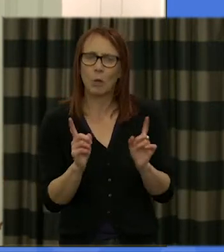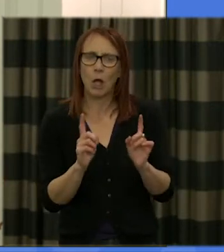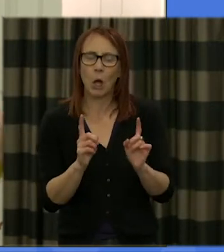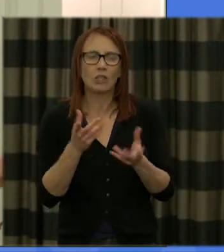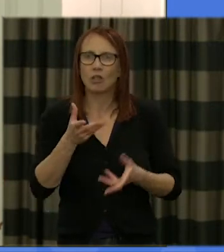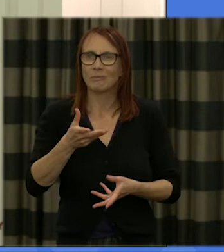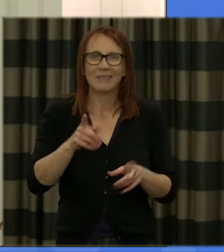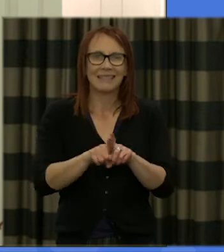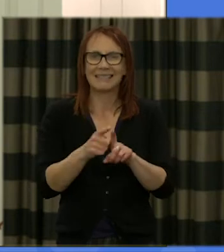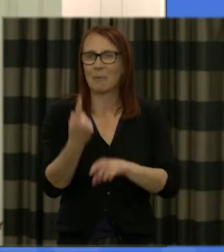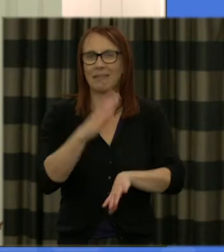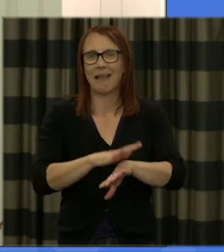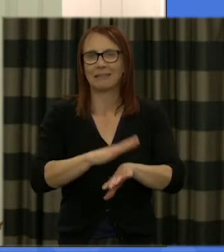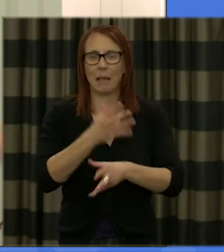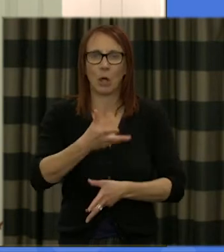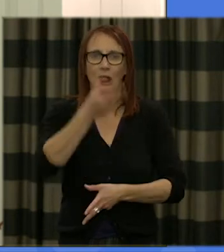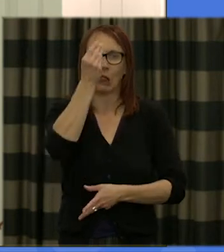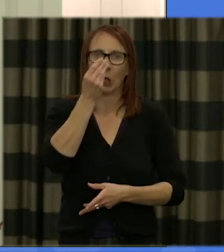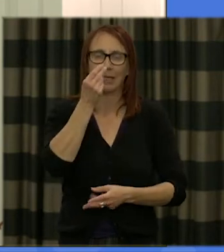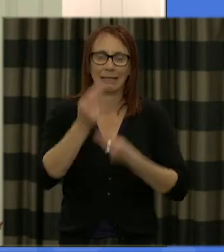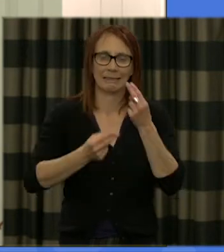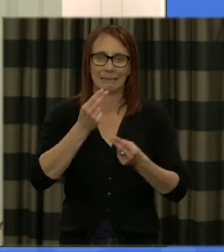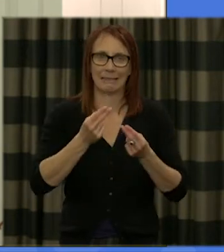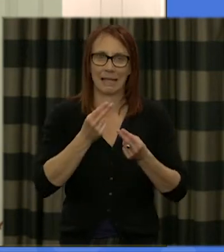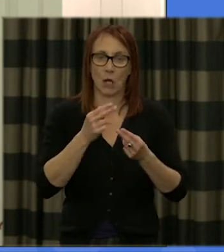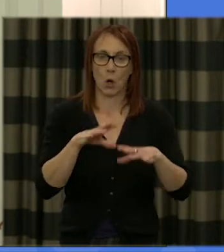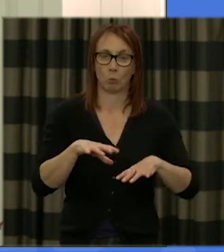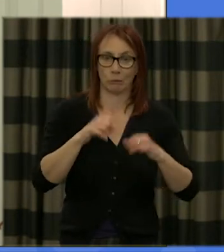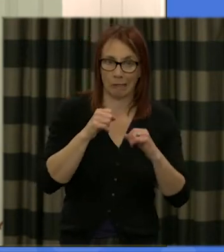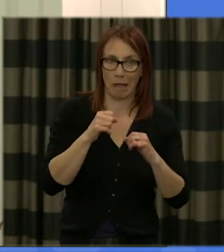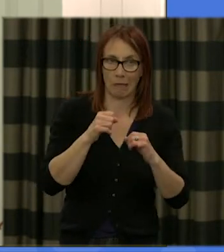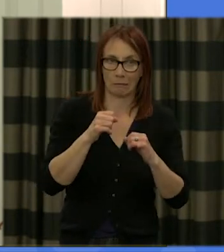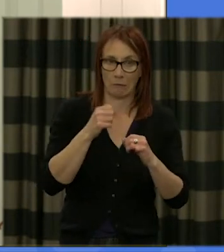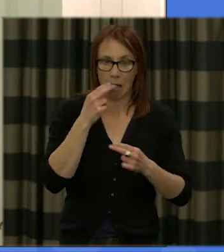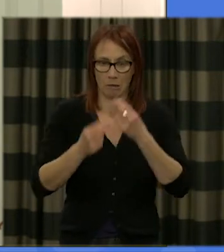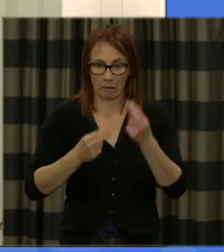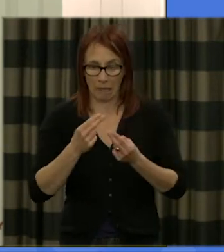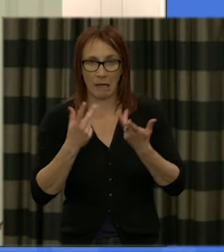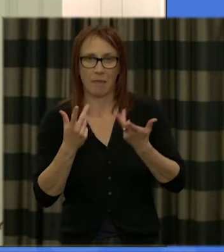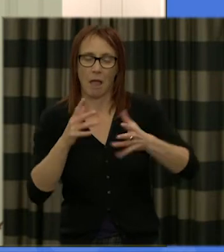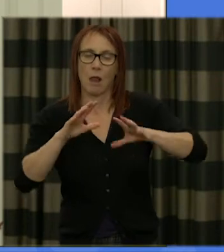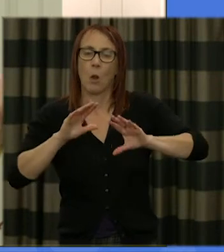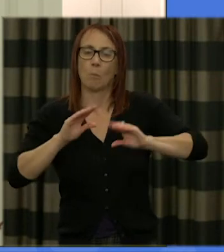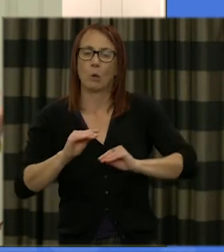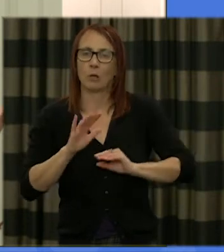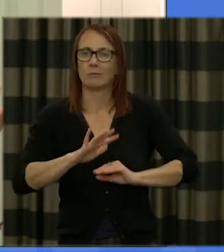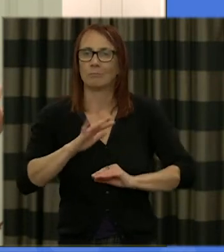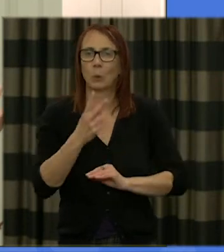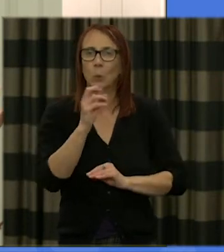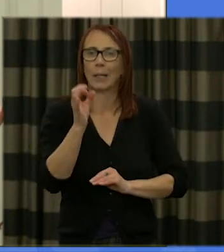like we had the last time we're going to have our starters and me ins and then we'll pause for about 20 minutes when we'll be able to unpack the weekend a